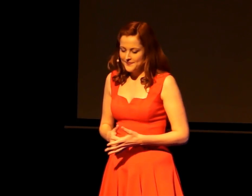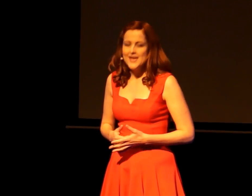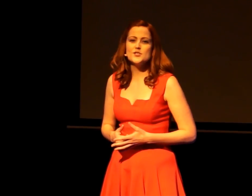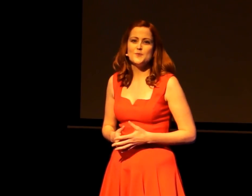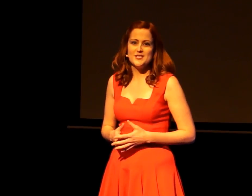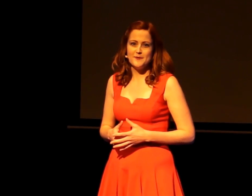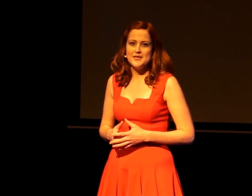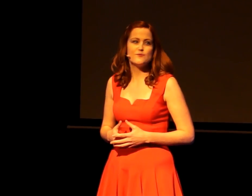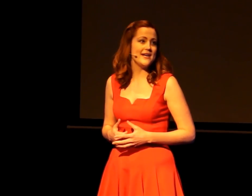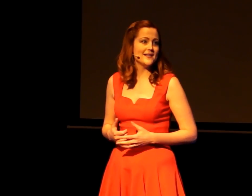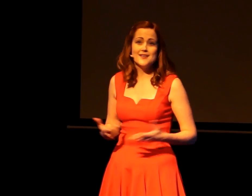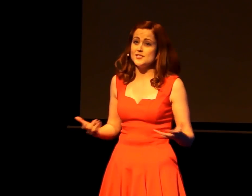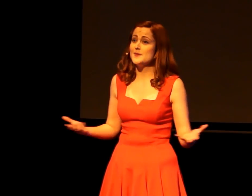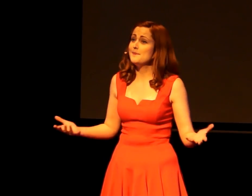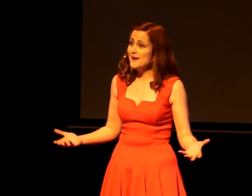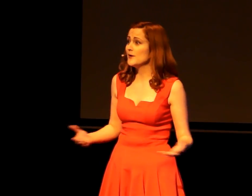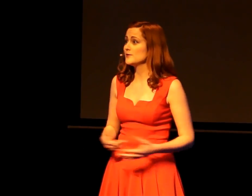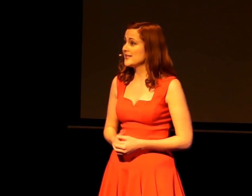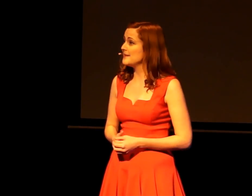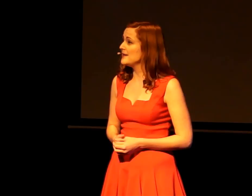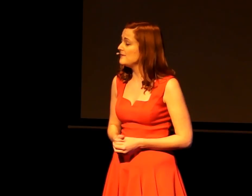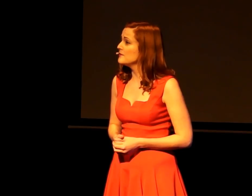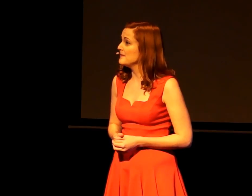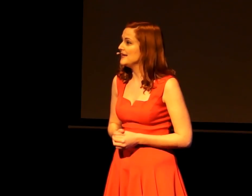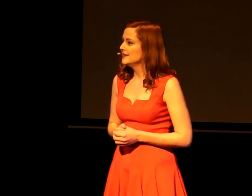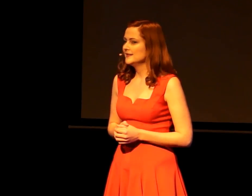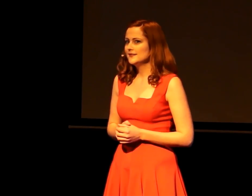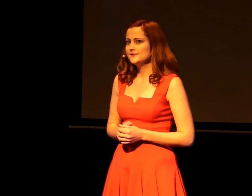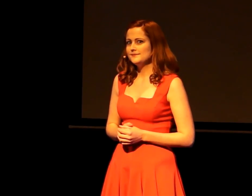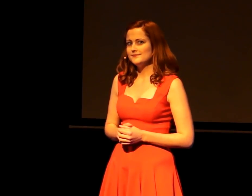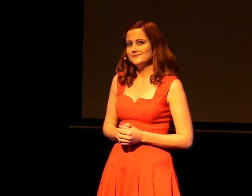and he'll switch from his reading glasses to his bifocals to get a better view of me.